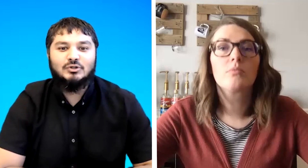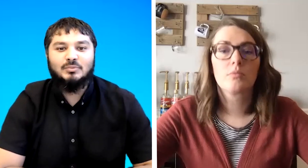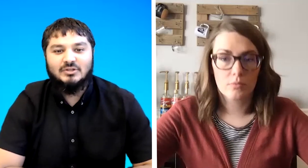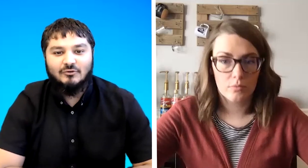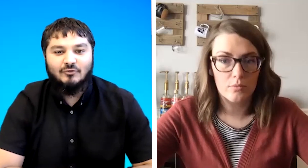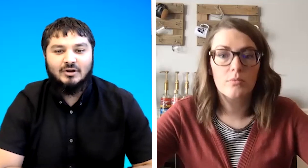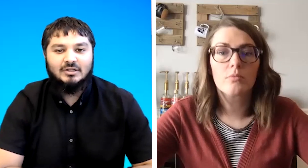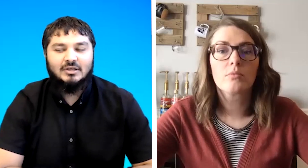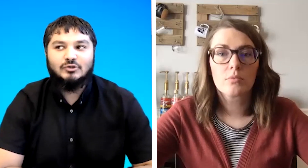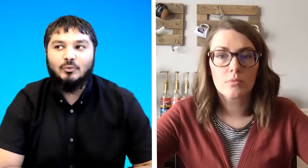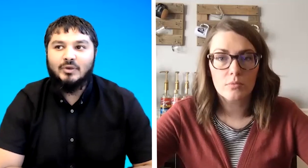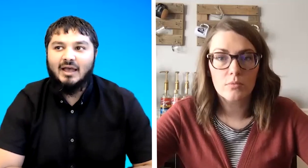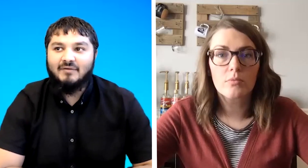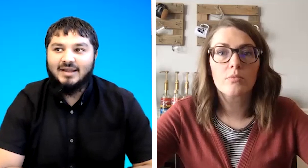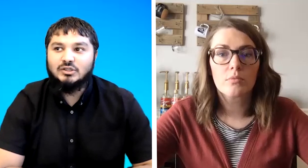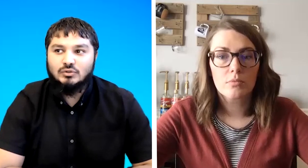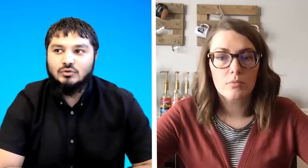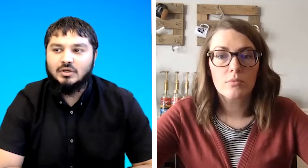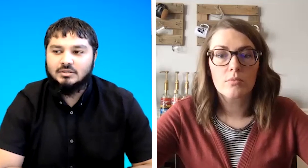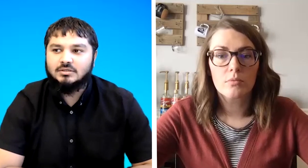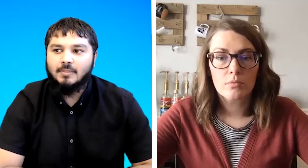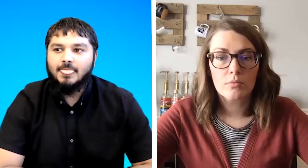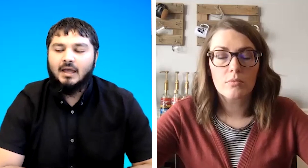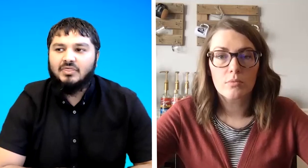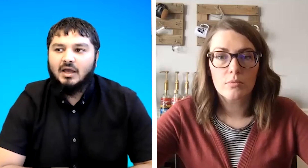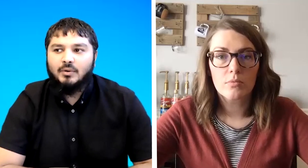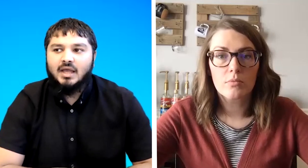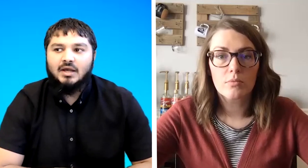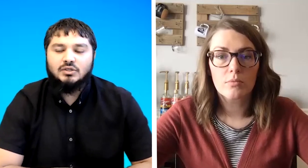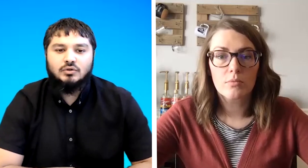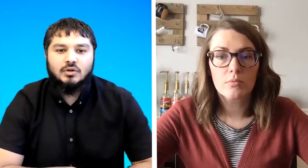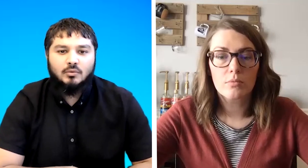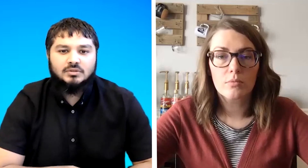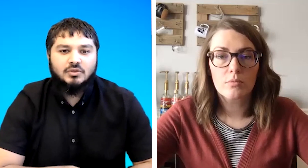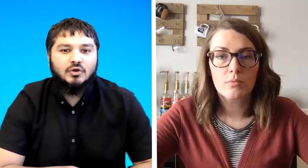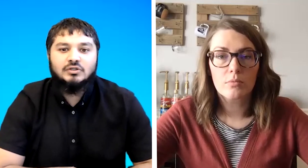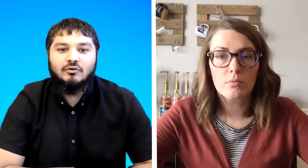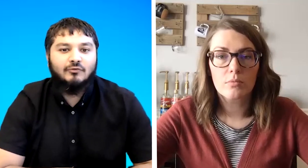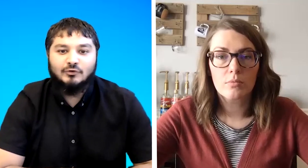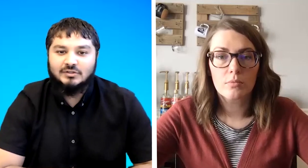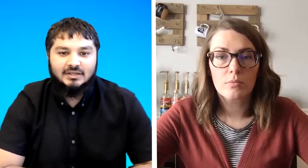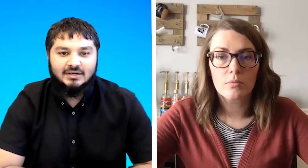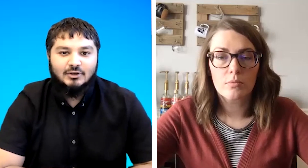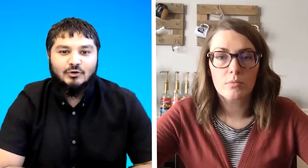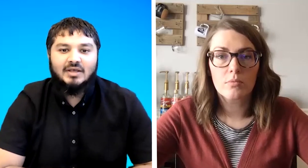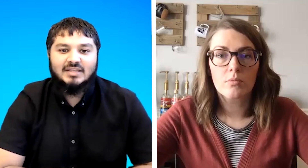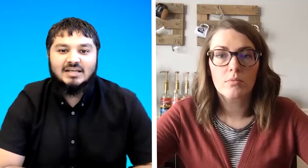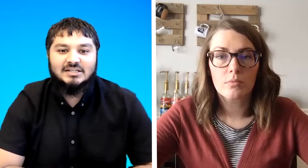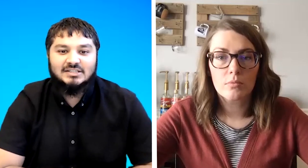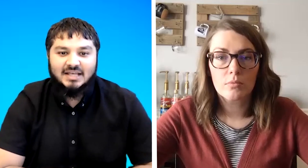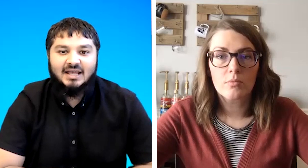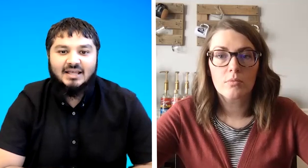be different so we have had students i think our youngest student was 13 or 14 who has actually sat